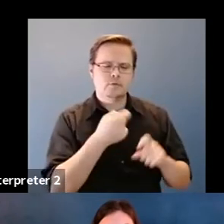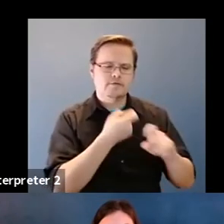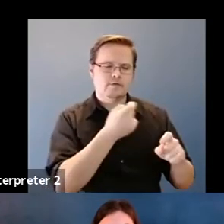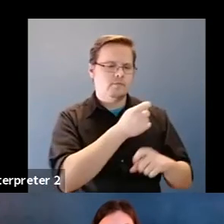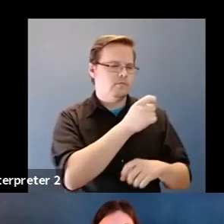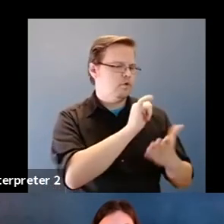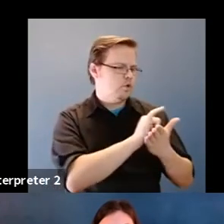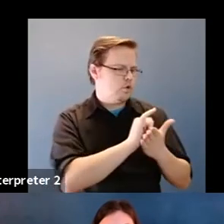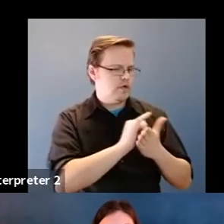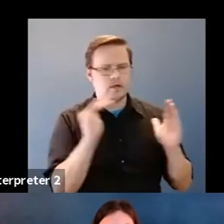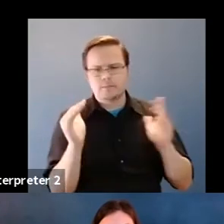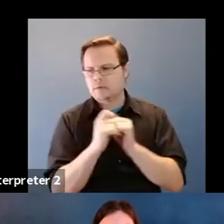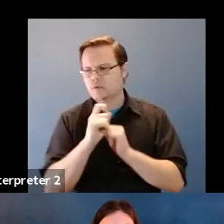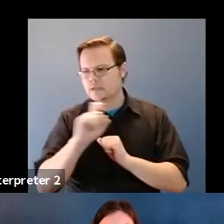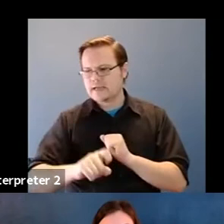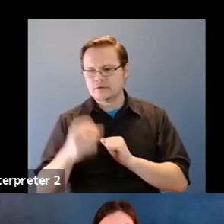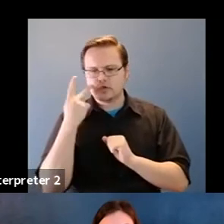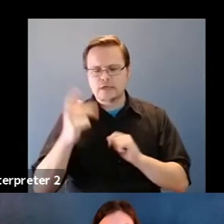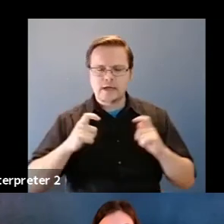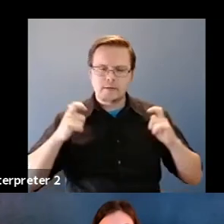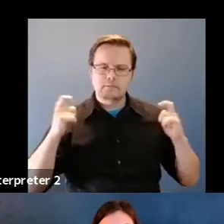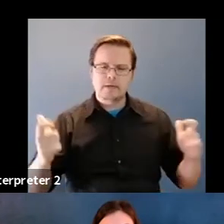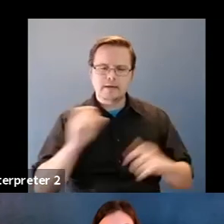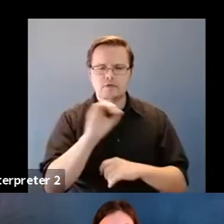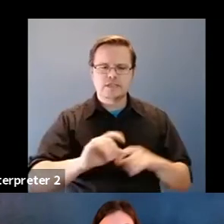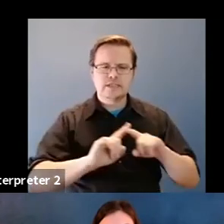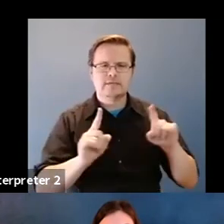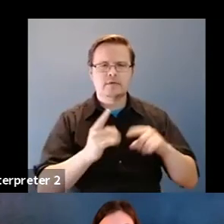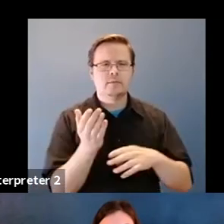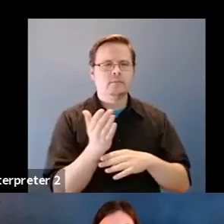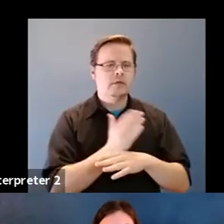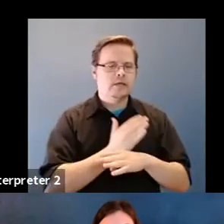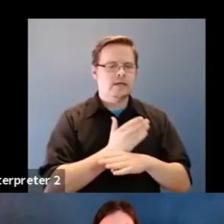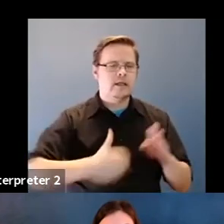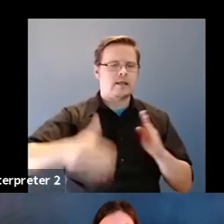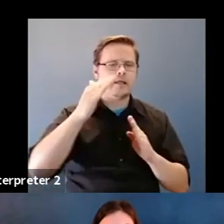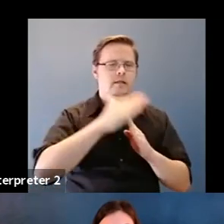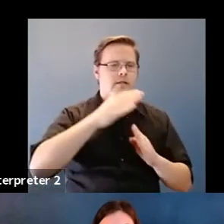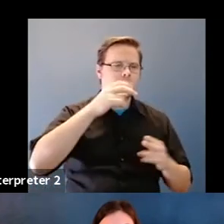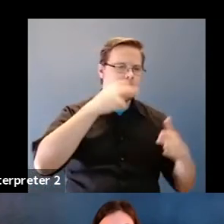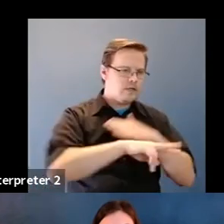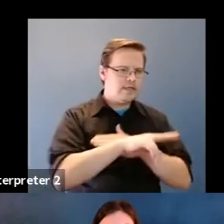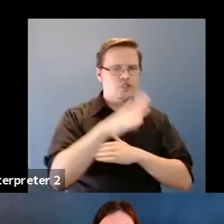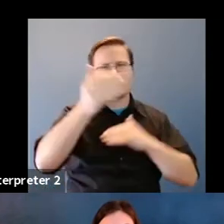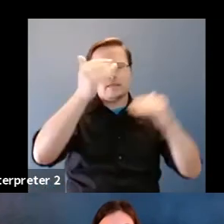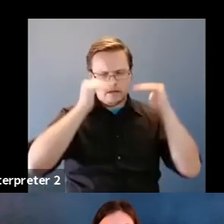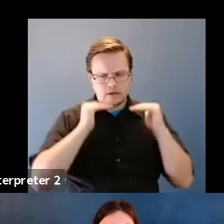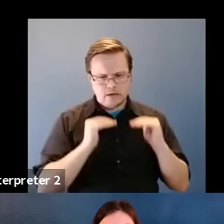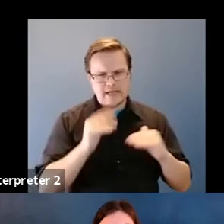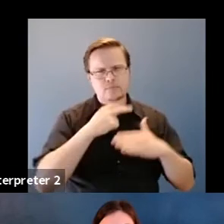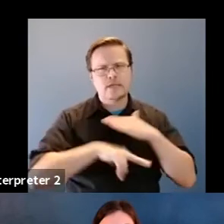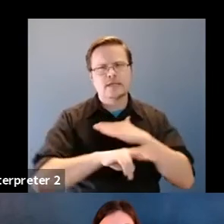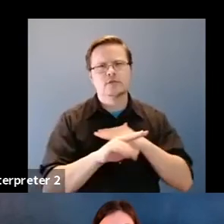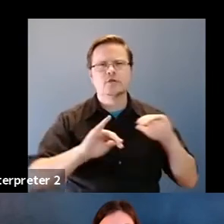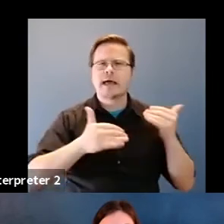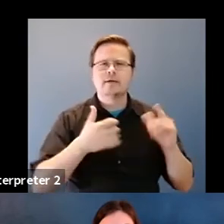Karrie Karahalios: You see a fairly substantial percentage difference between the likelihood of a top prediction, and the subsequent predictions How does that affect your analysis and conclusions.